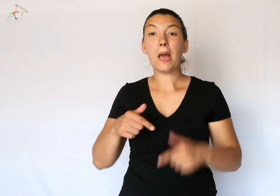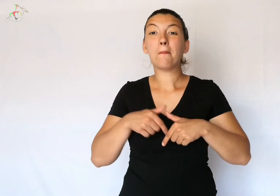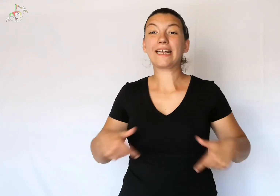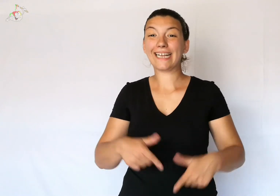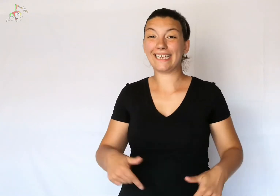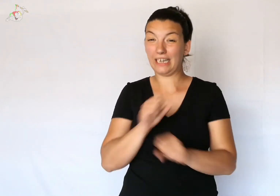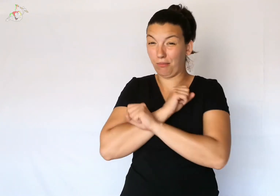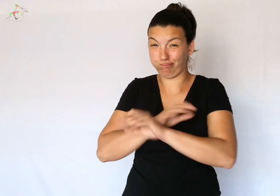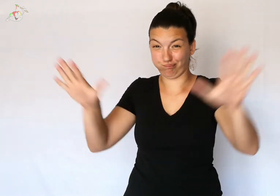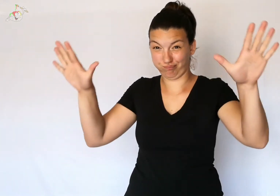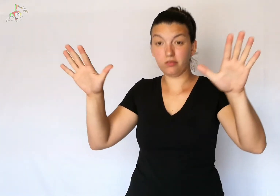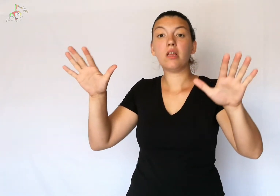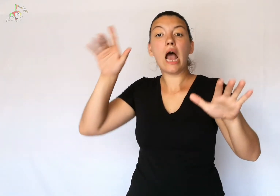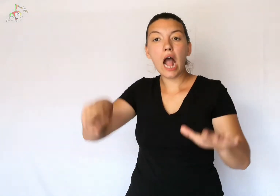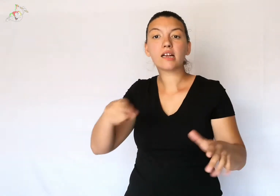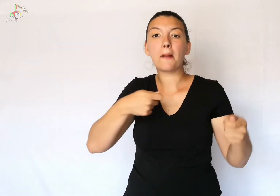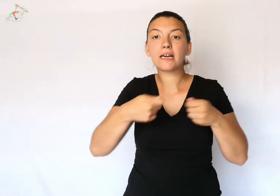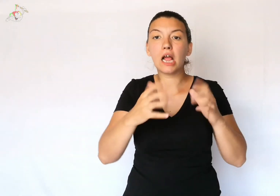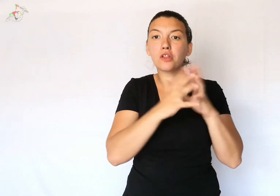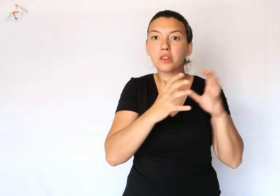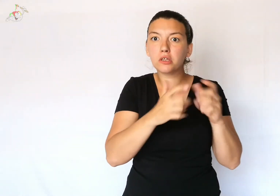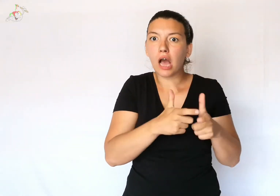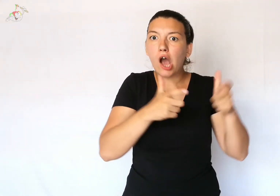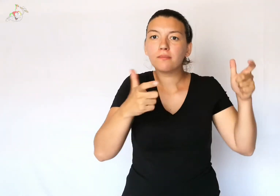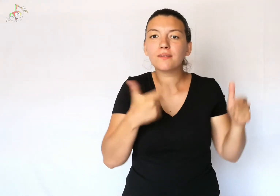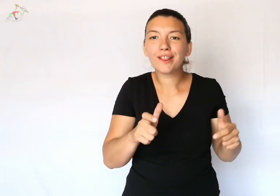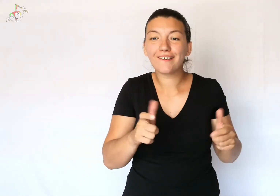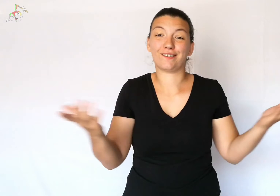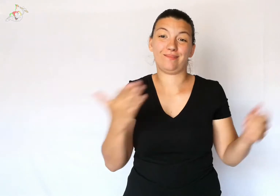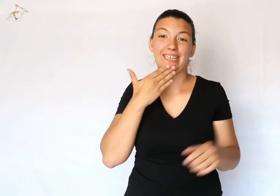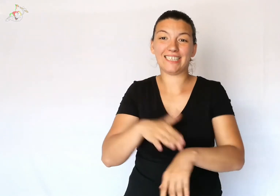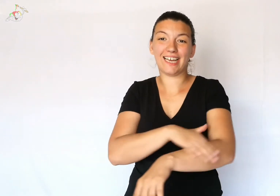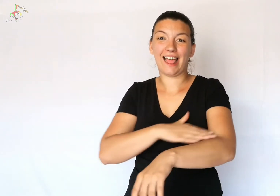Thanks to the spread of the bikini, the industrial market for the production of sun creams also increases